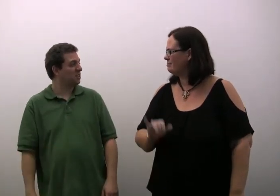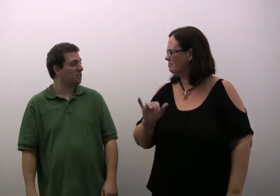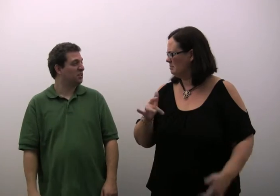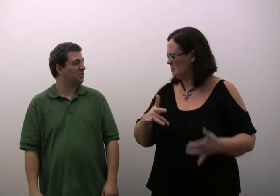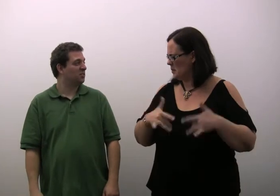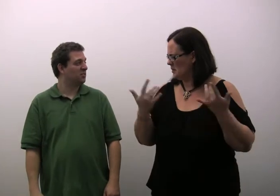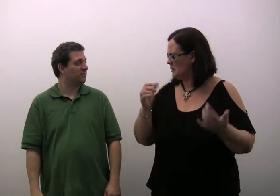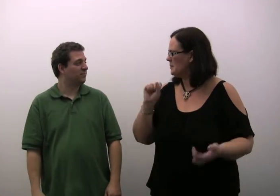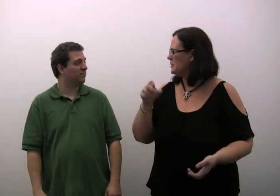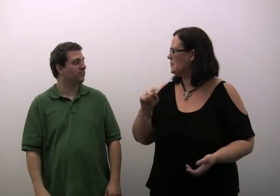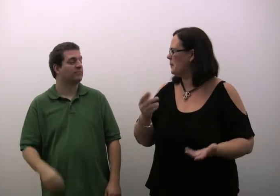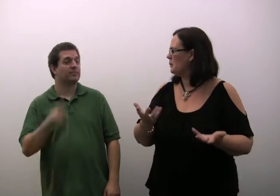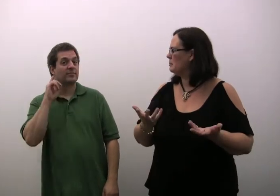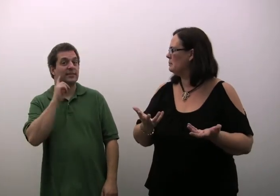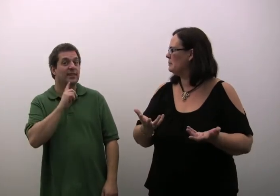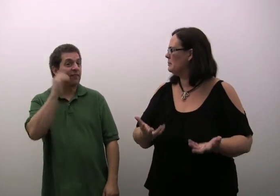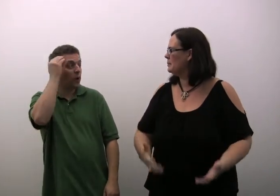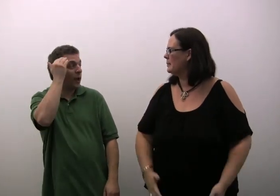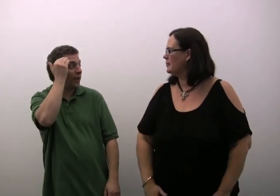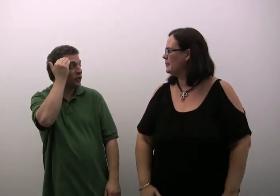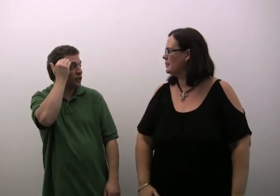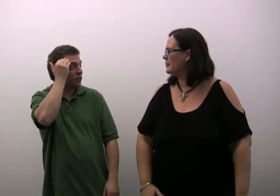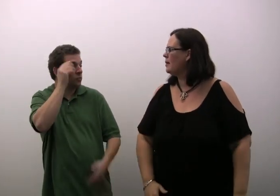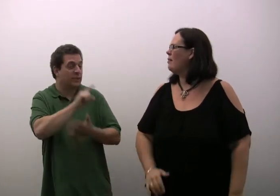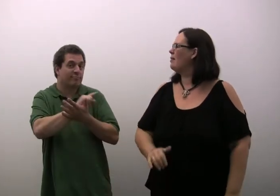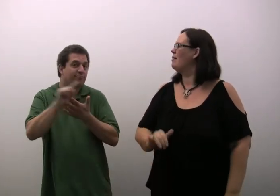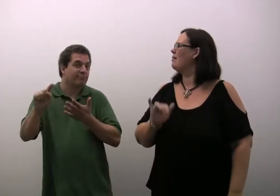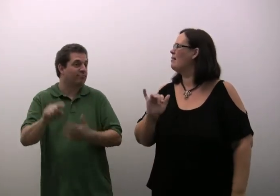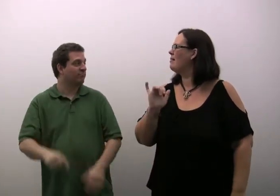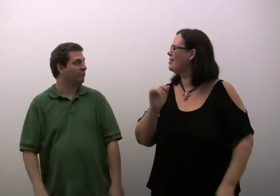What happens in September? Deaf Awareness Week!